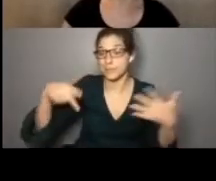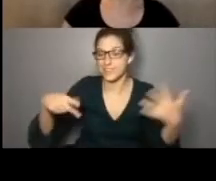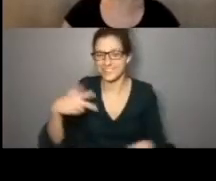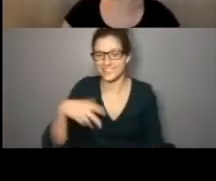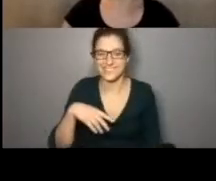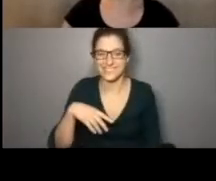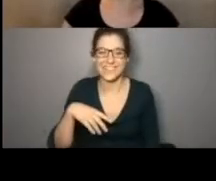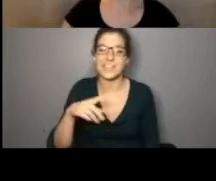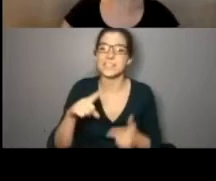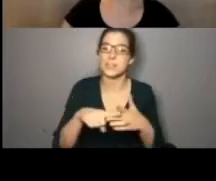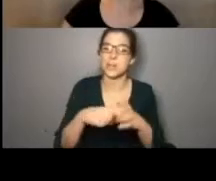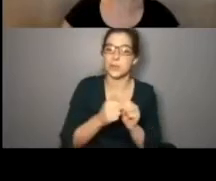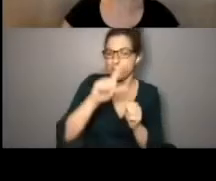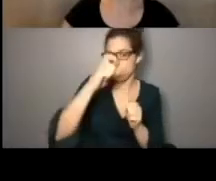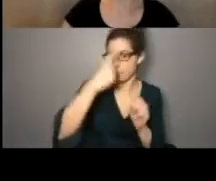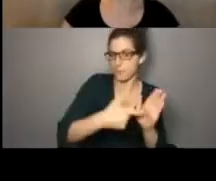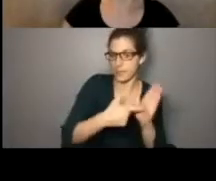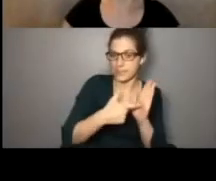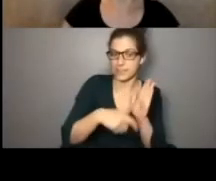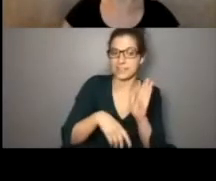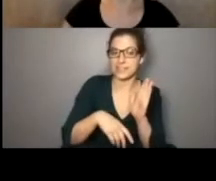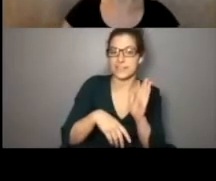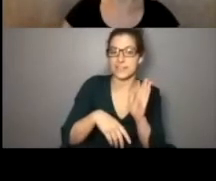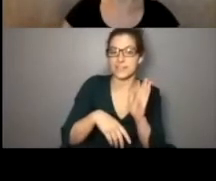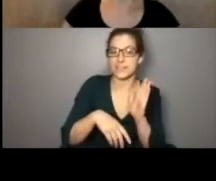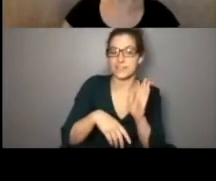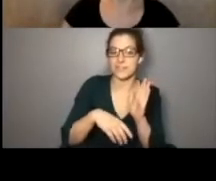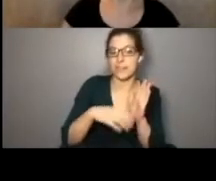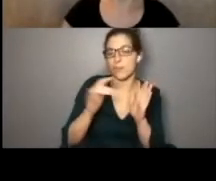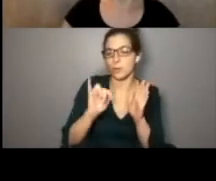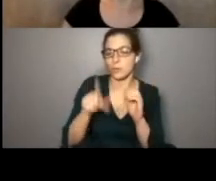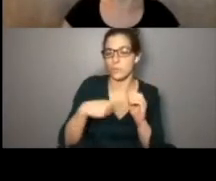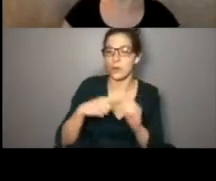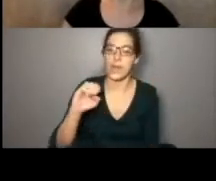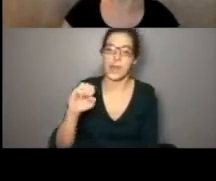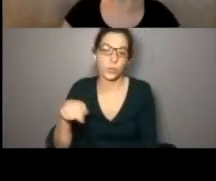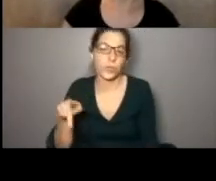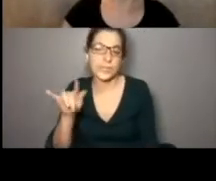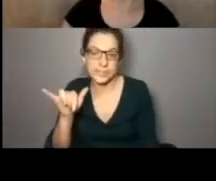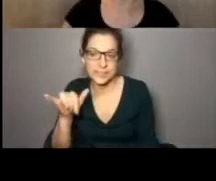Some alliteration going on there. And there